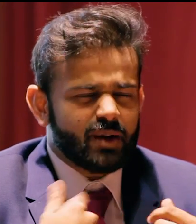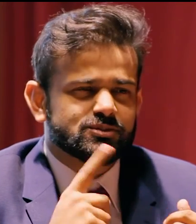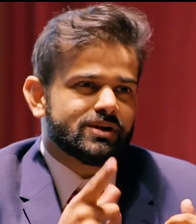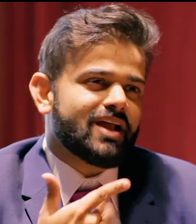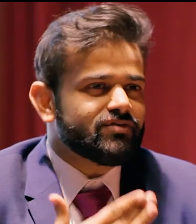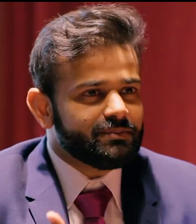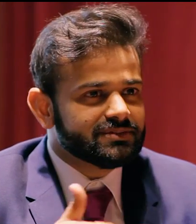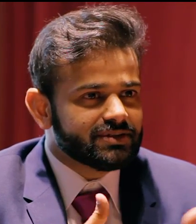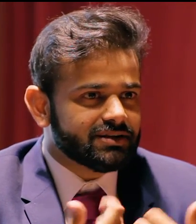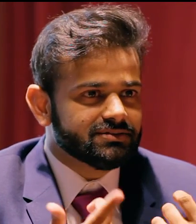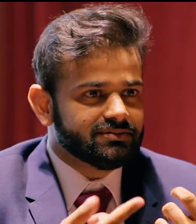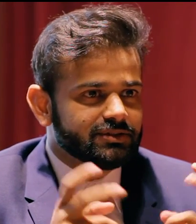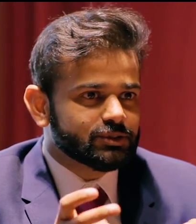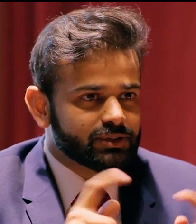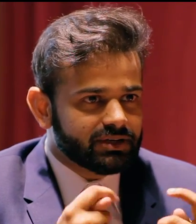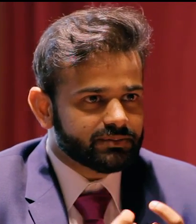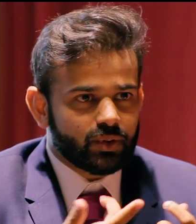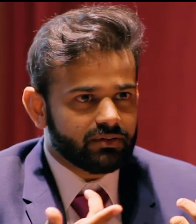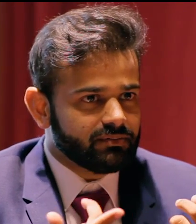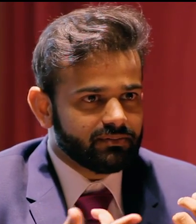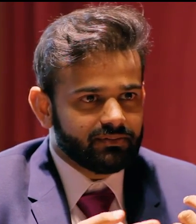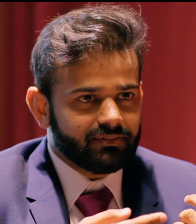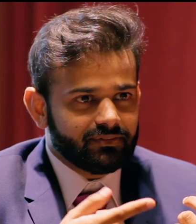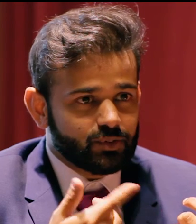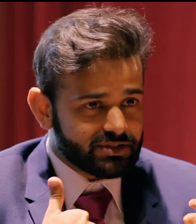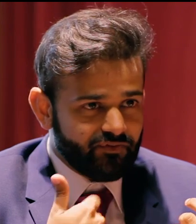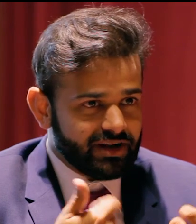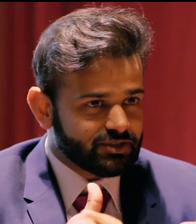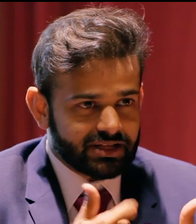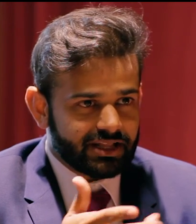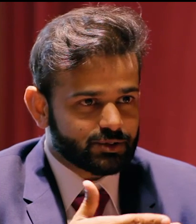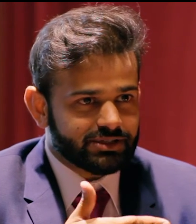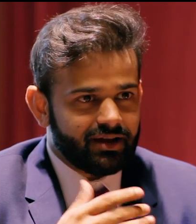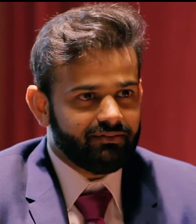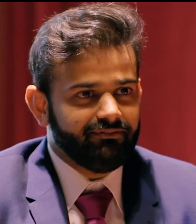So building the team, were there any challenges? I imagine there were some, but what were maybe some of the specific challenges,